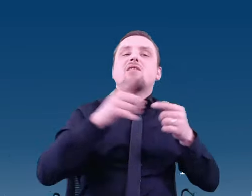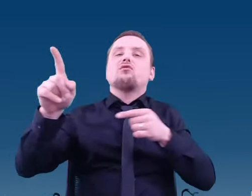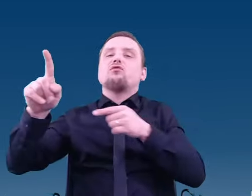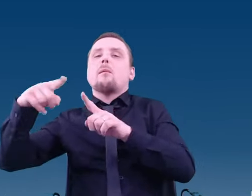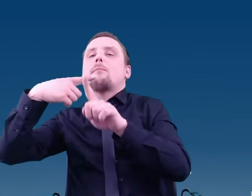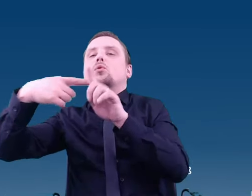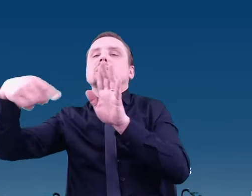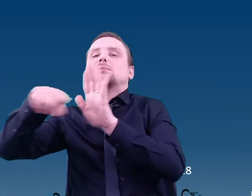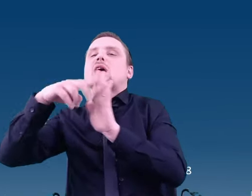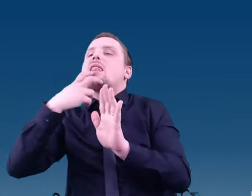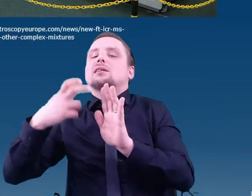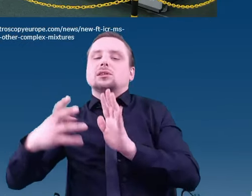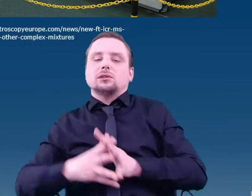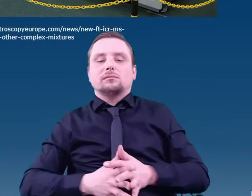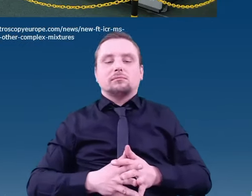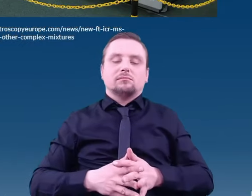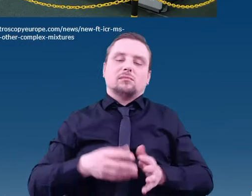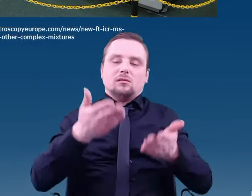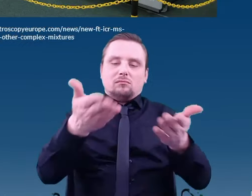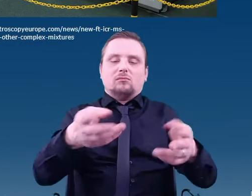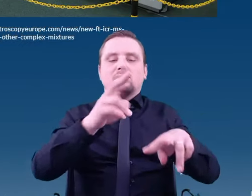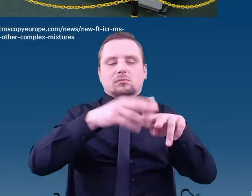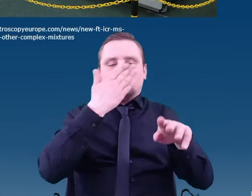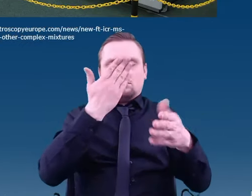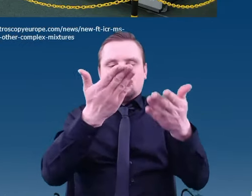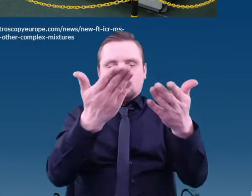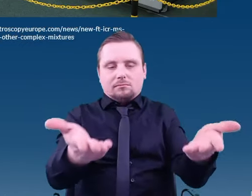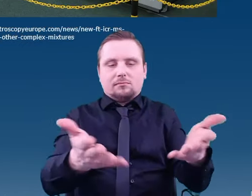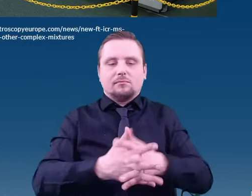What does a typical mass spectrometer look like? They can vary significantly in design,